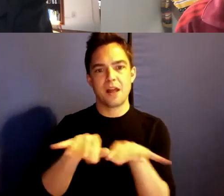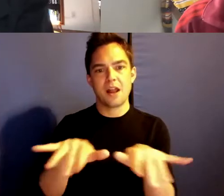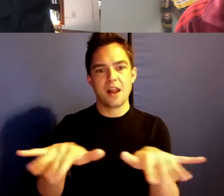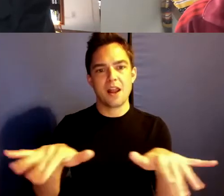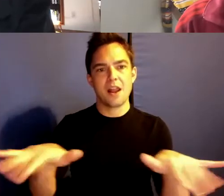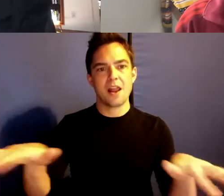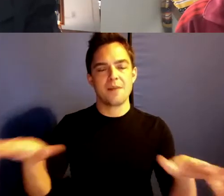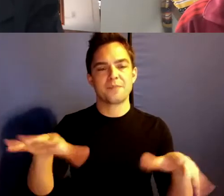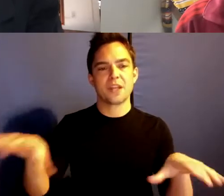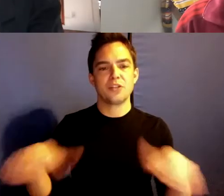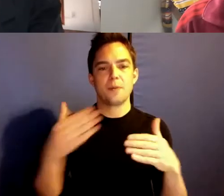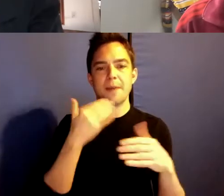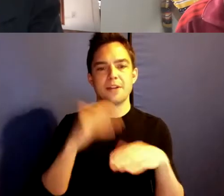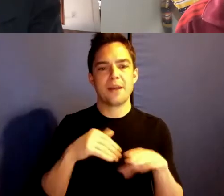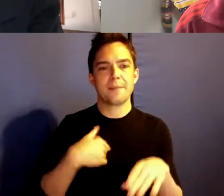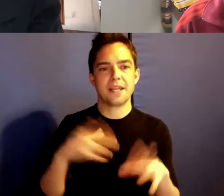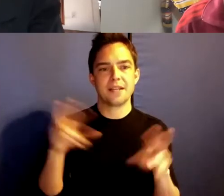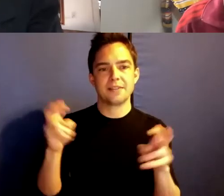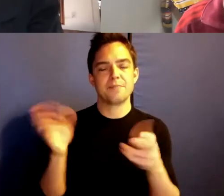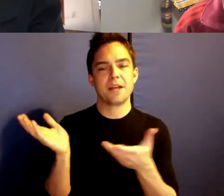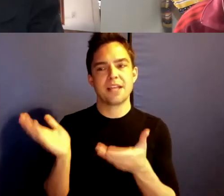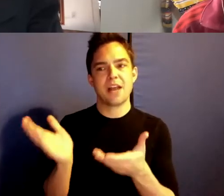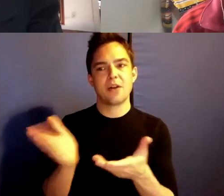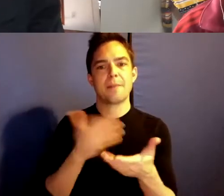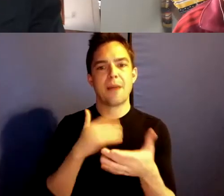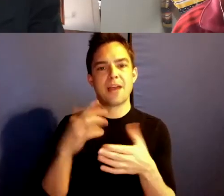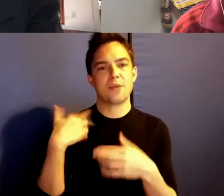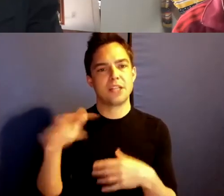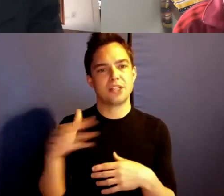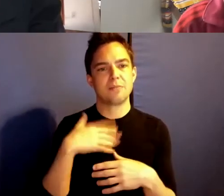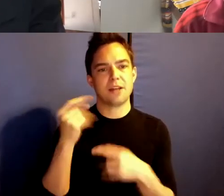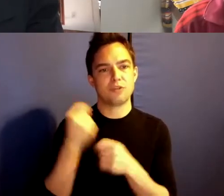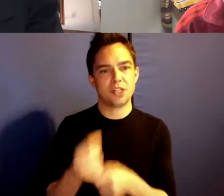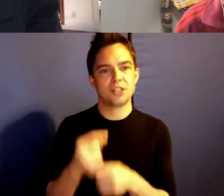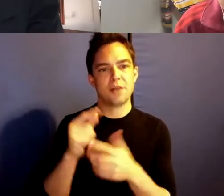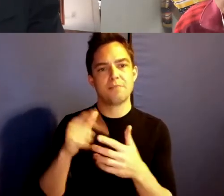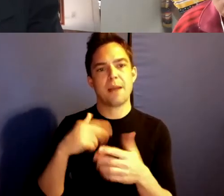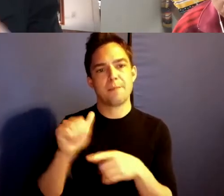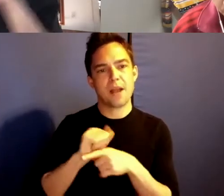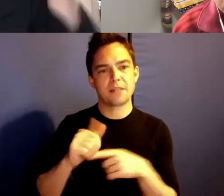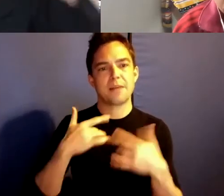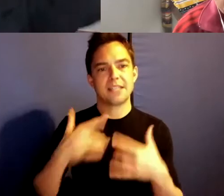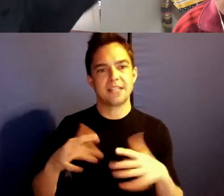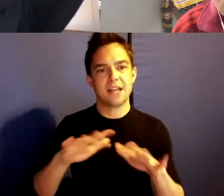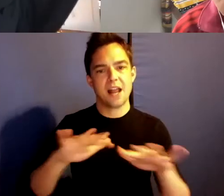better than I do and carry forth my religion, traditions, practices.